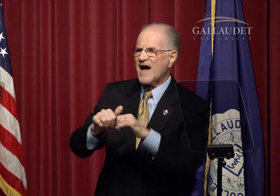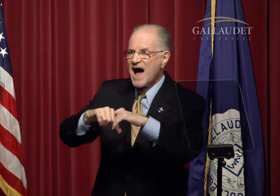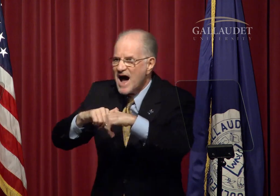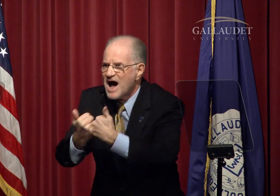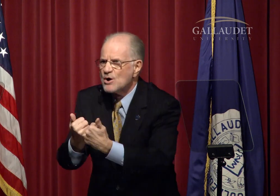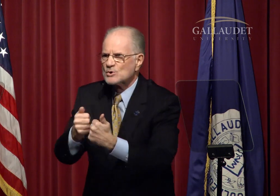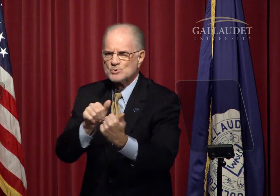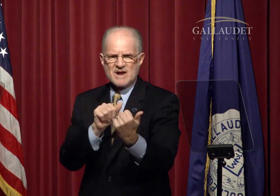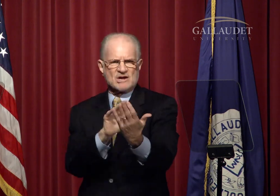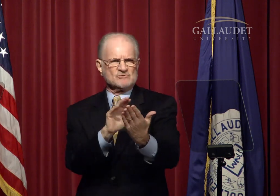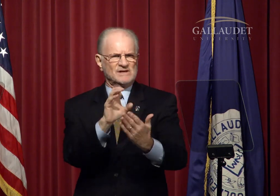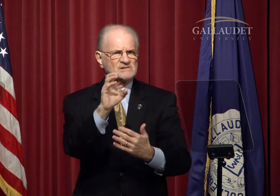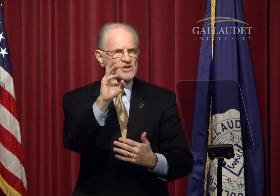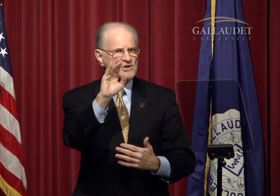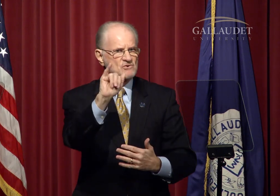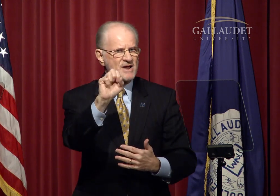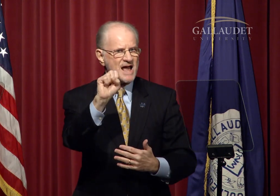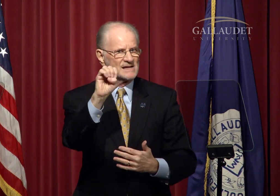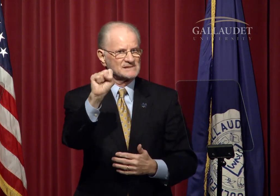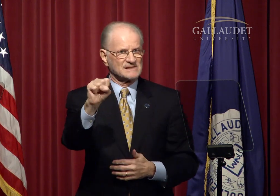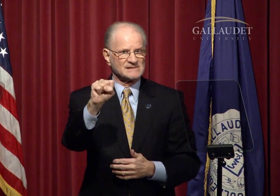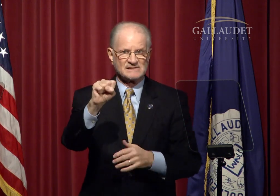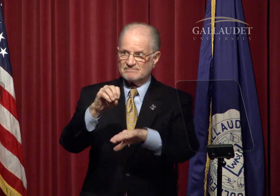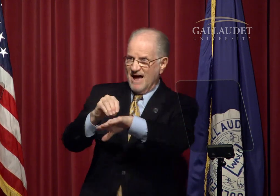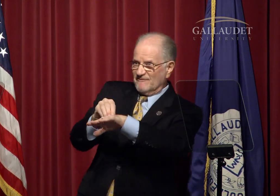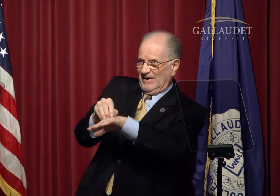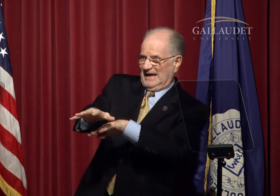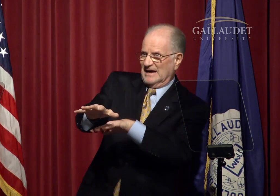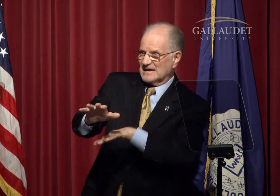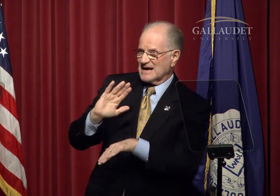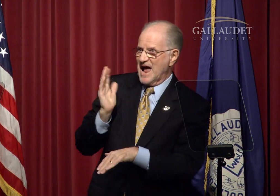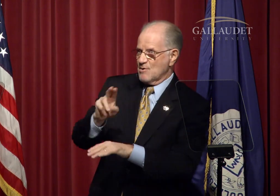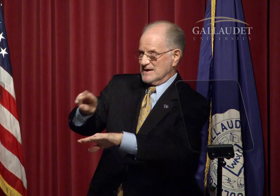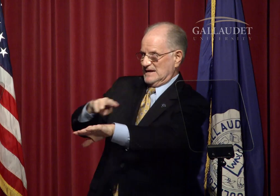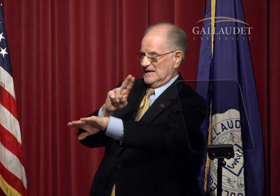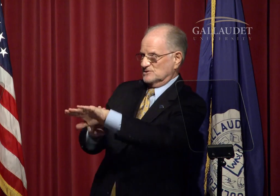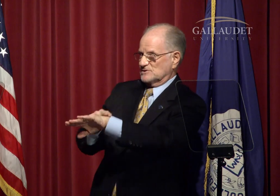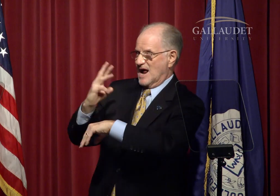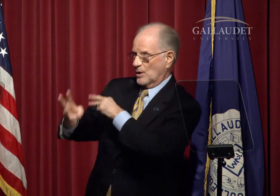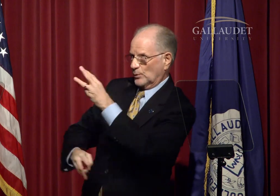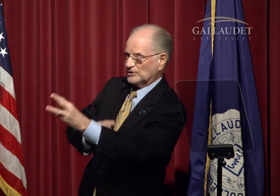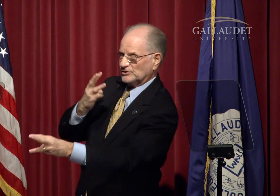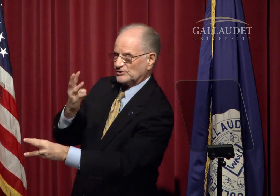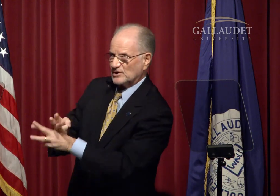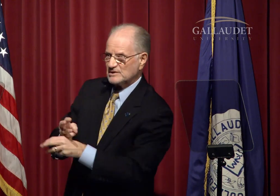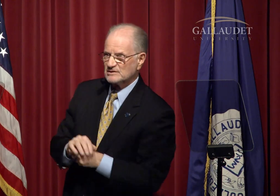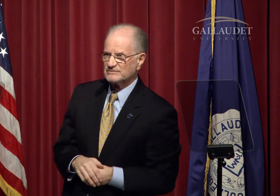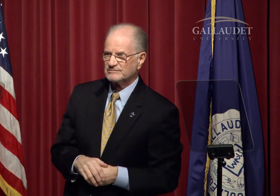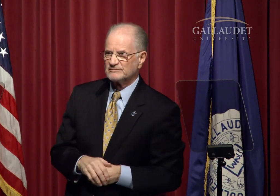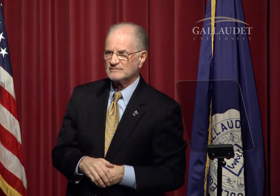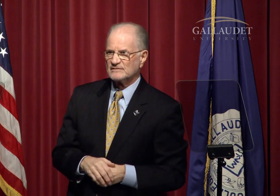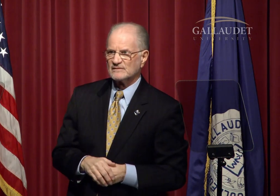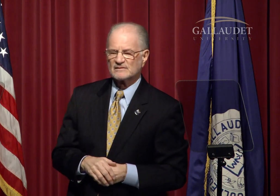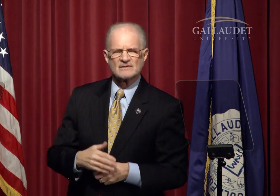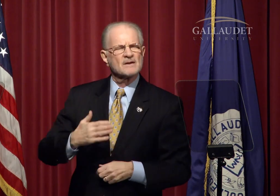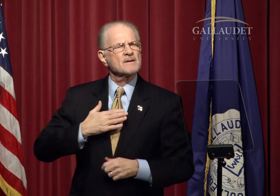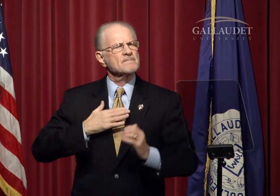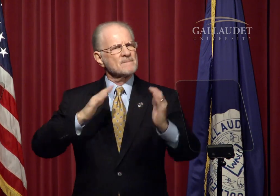with how to address crises affecting our nation and our world.